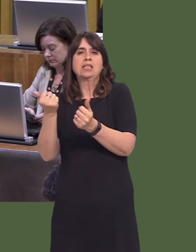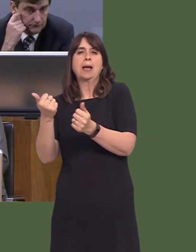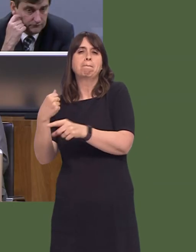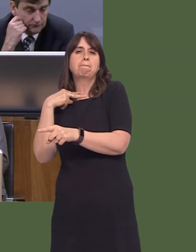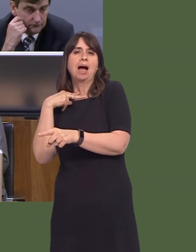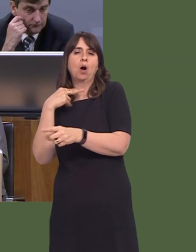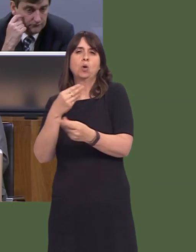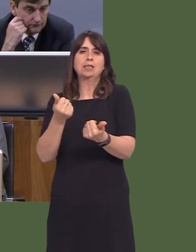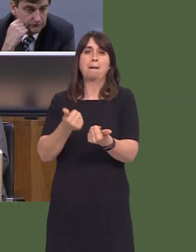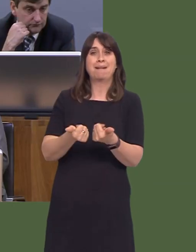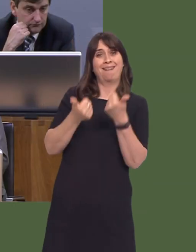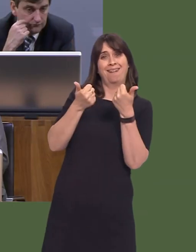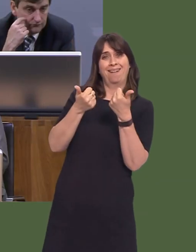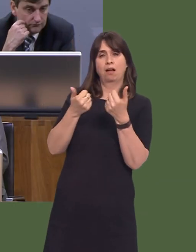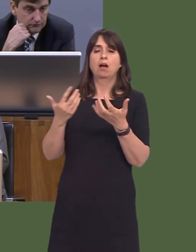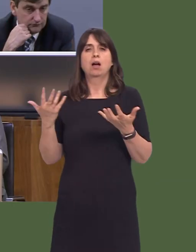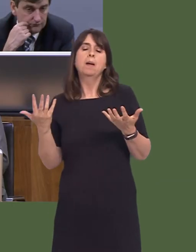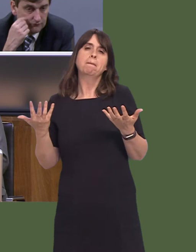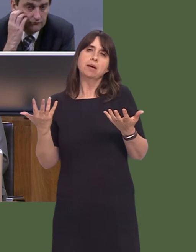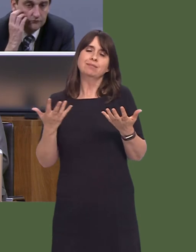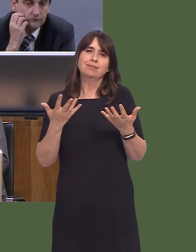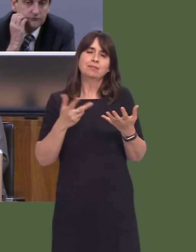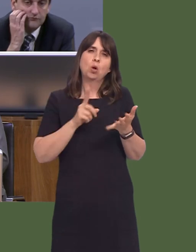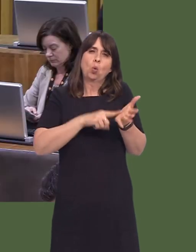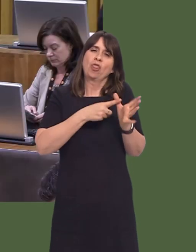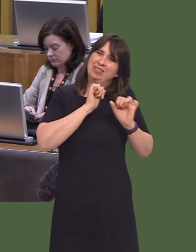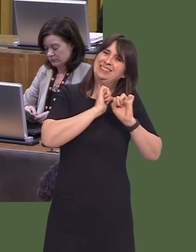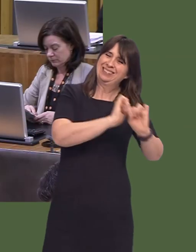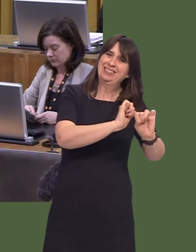change, of course, necessarily, but it is a matter for local authorities collectively